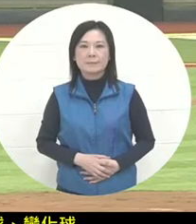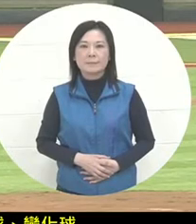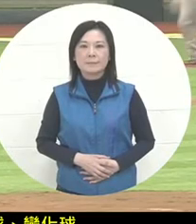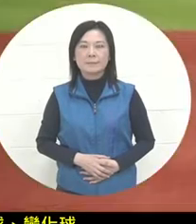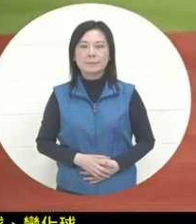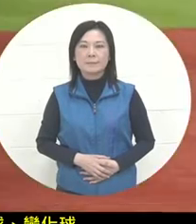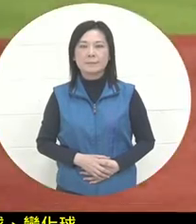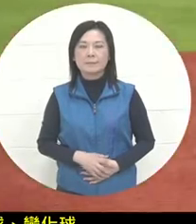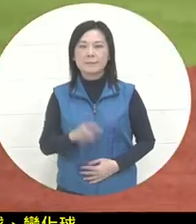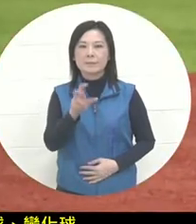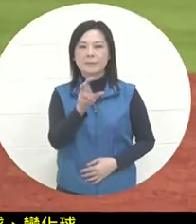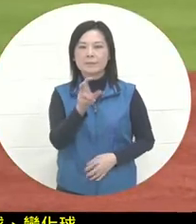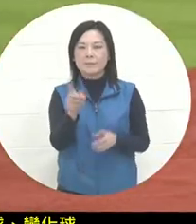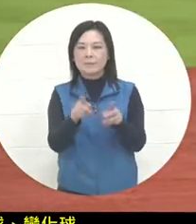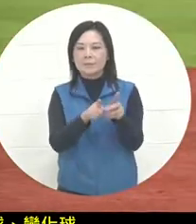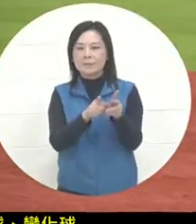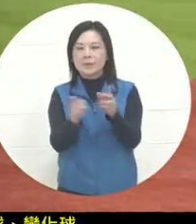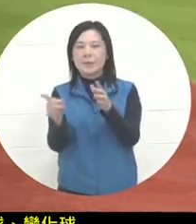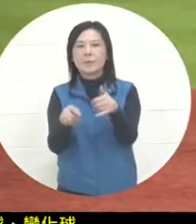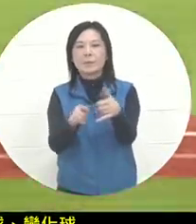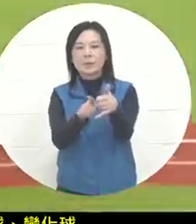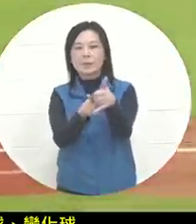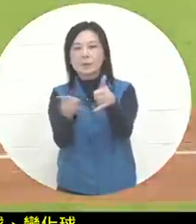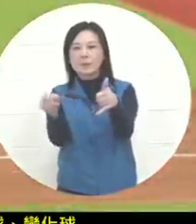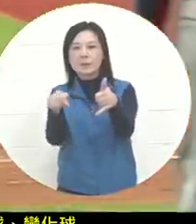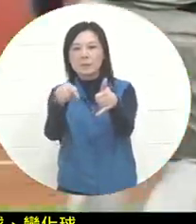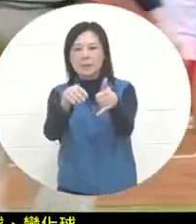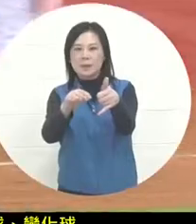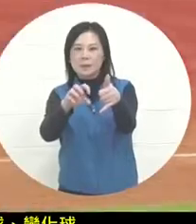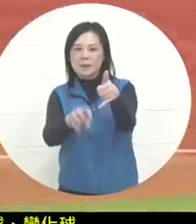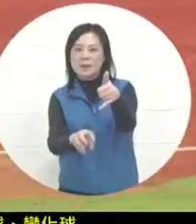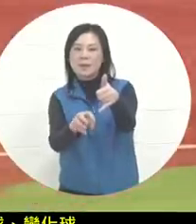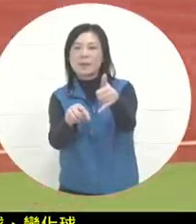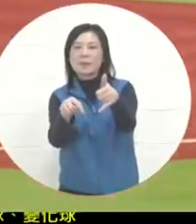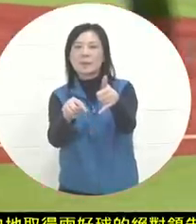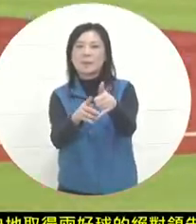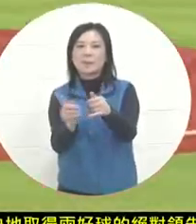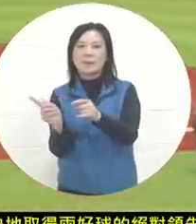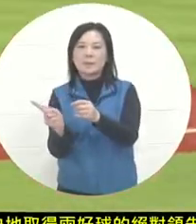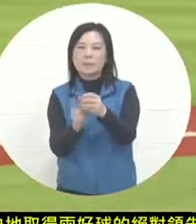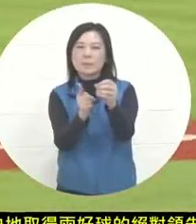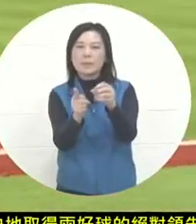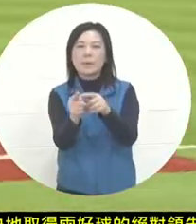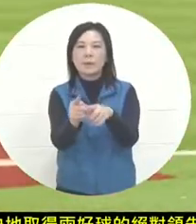The outside foot of the ball was low to attract the batter's touch . It's a pity that the back of the hand has to help.